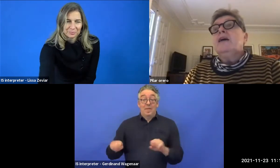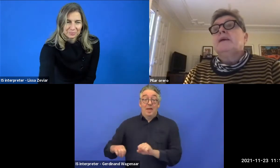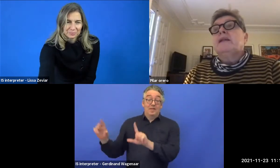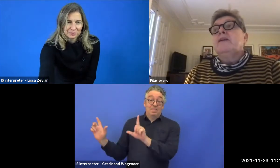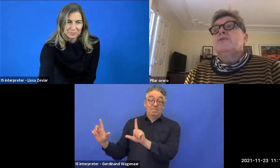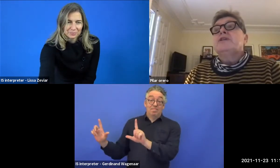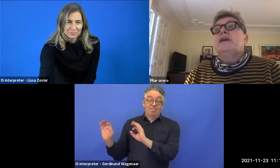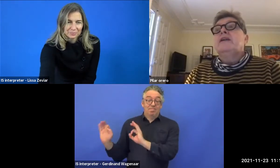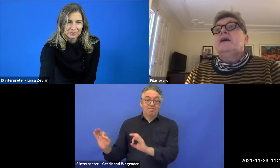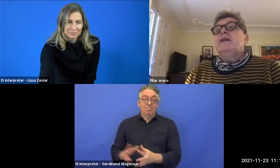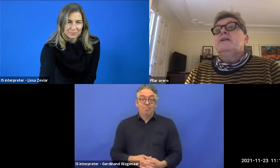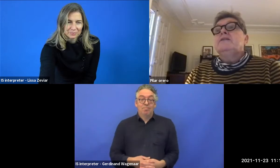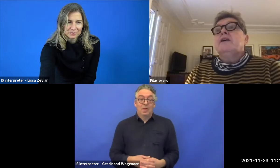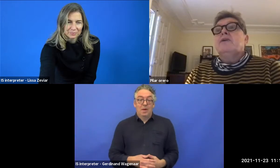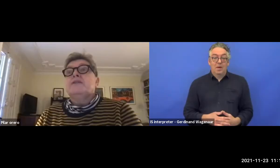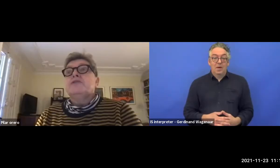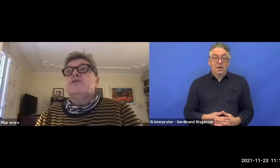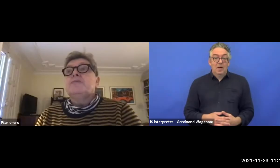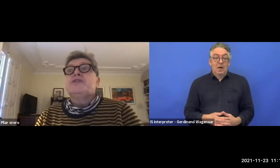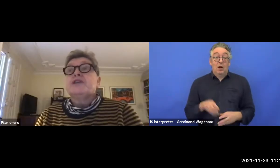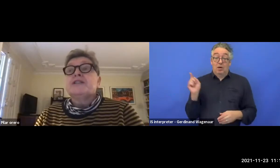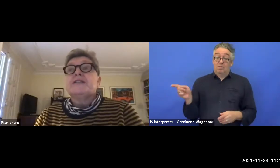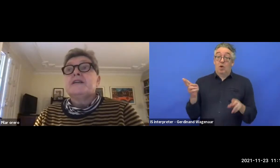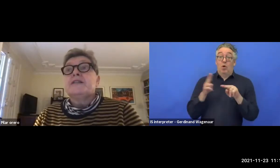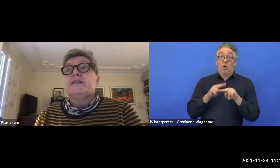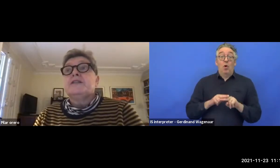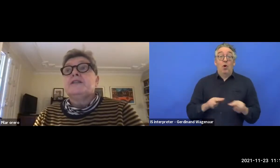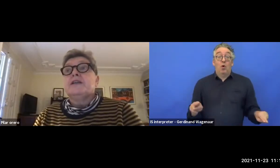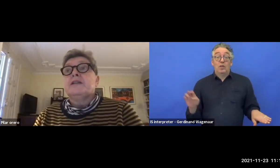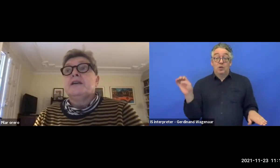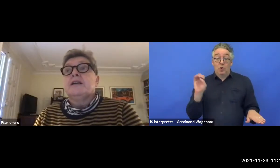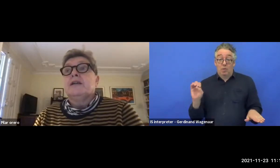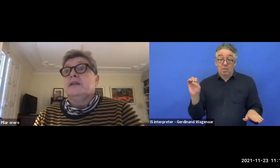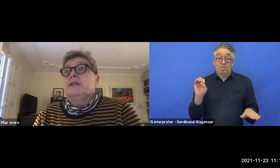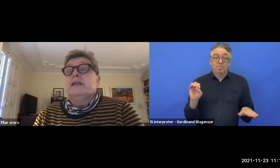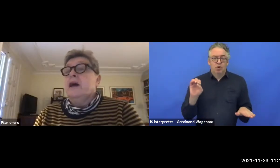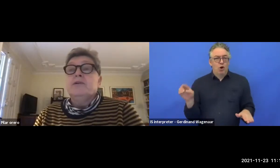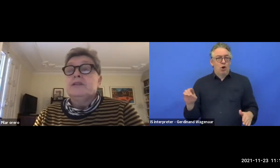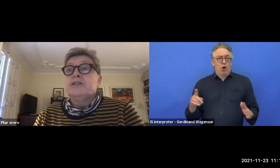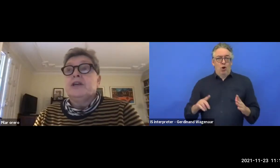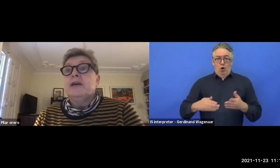As Magdalena was saying, this is Horizon Europe, it just started just now, this year,